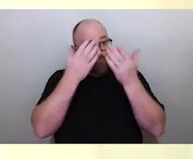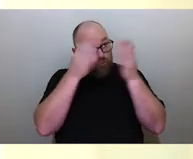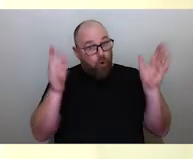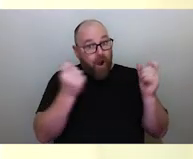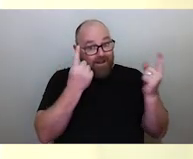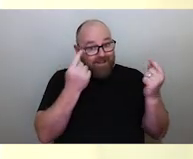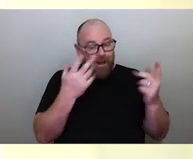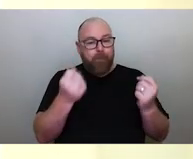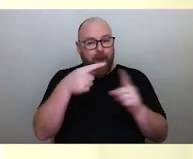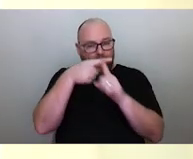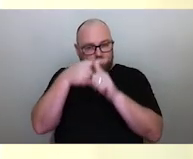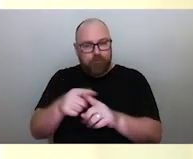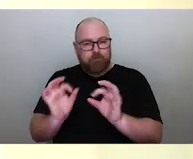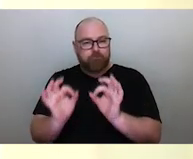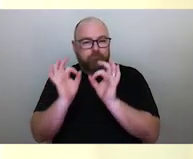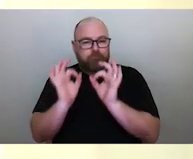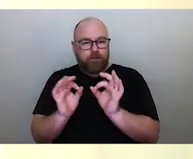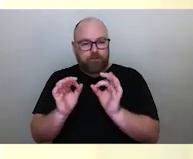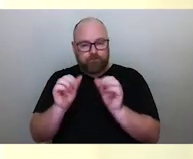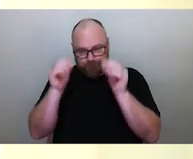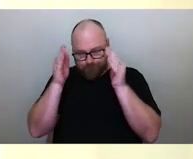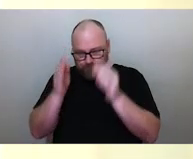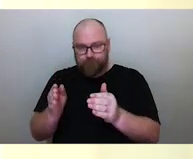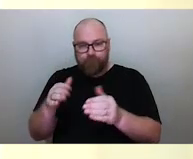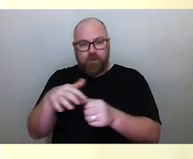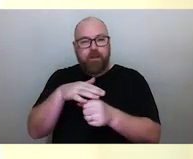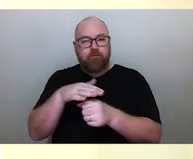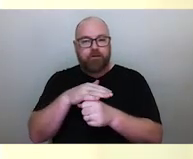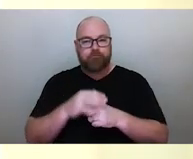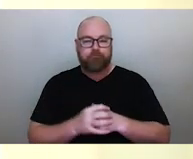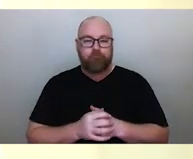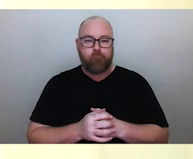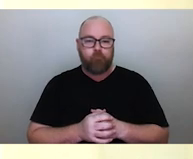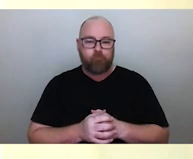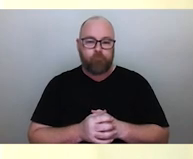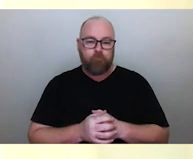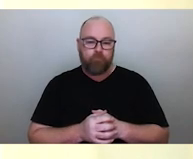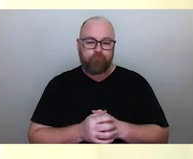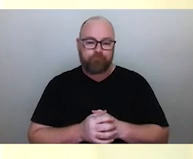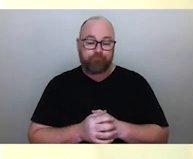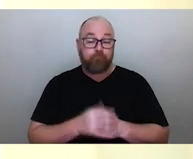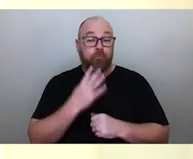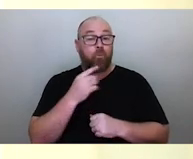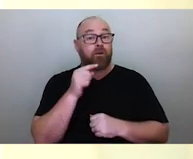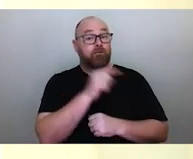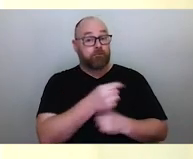but you also develop a specialised area of knowledge. Upon completion of their studies